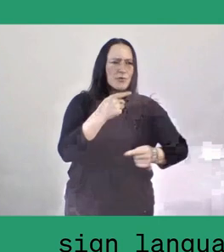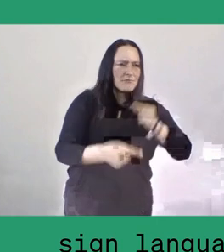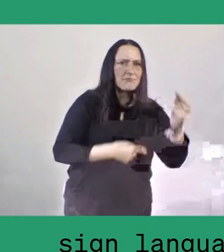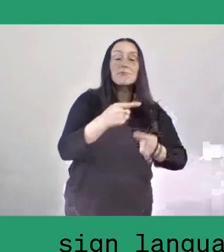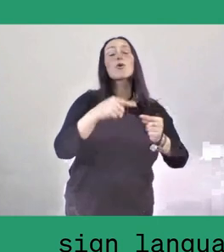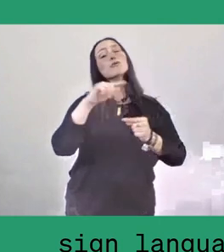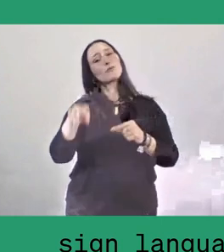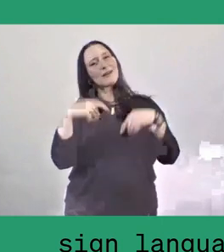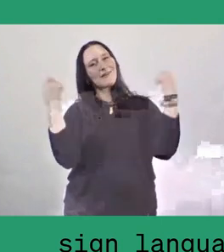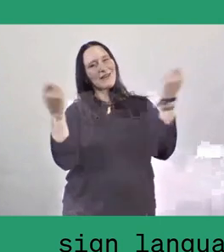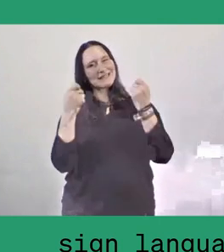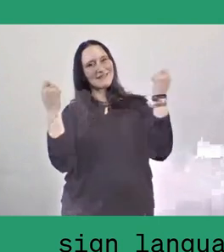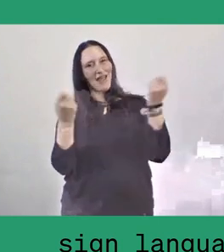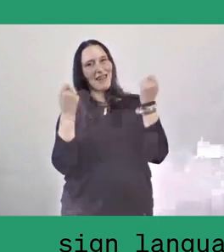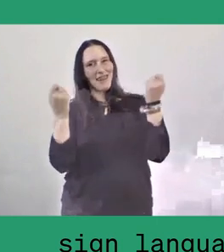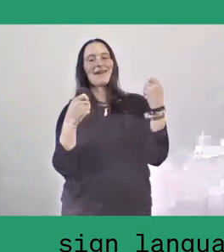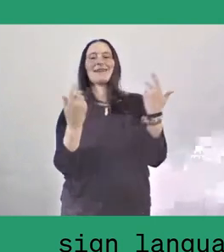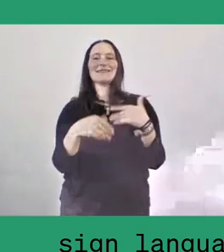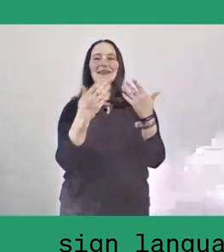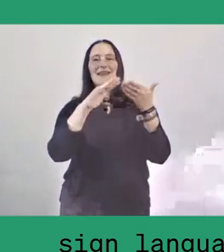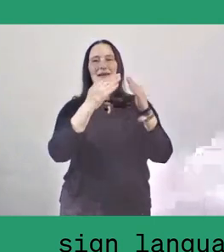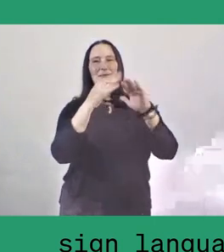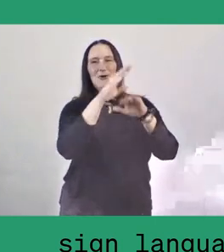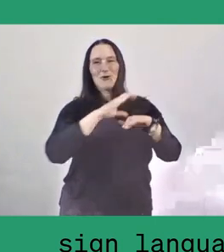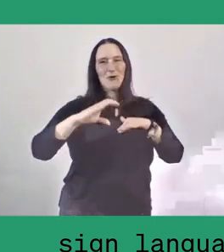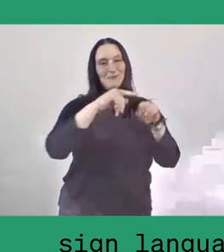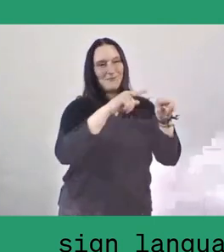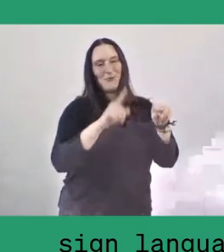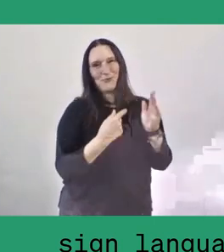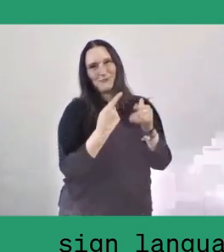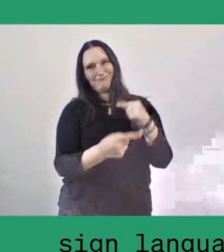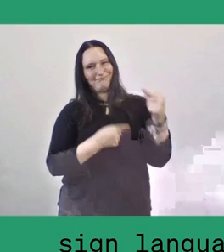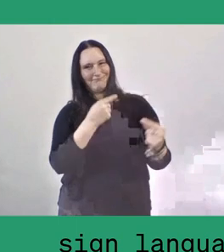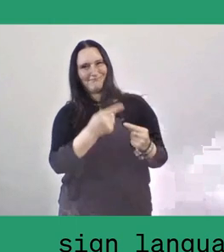and it is there that they share, they meet and they chat with one another.